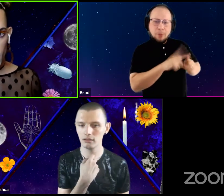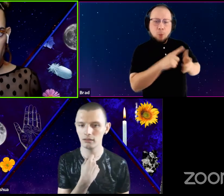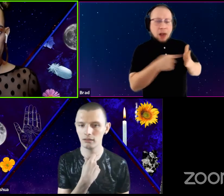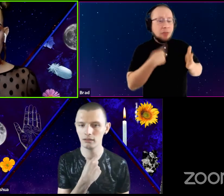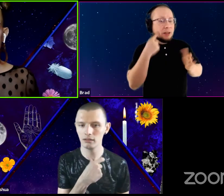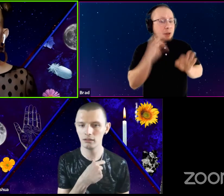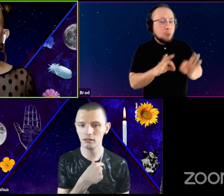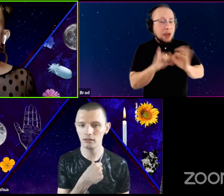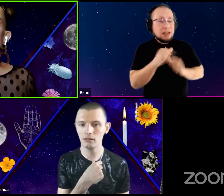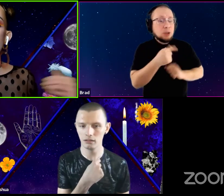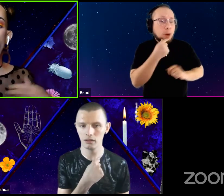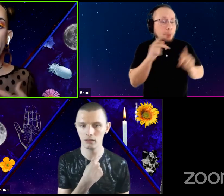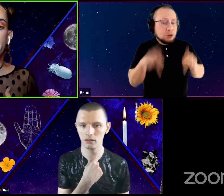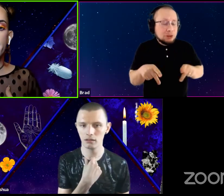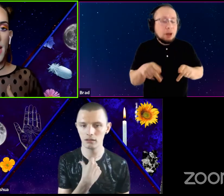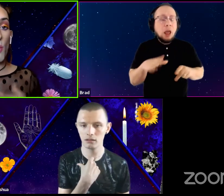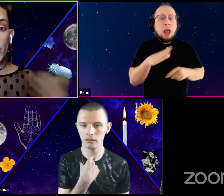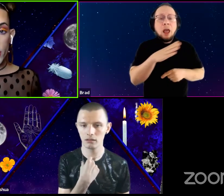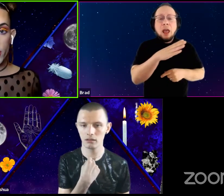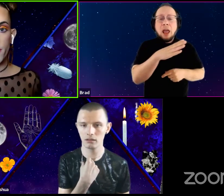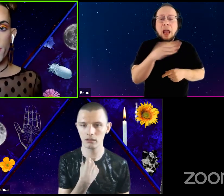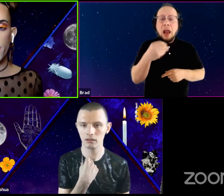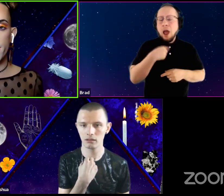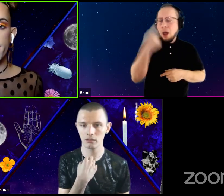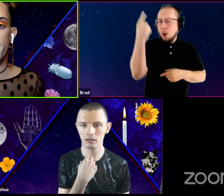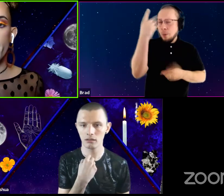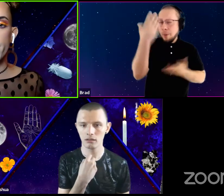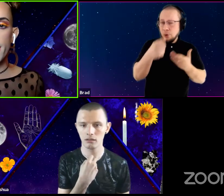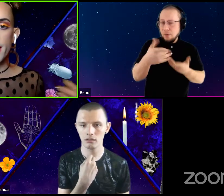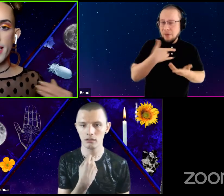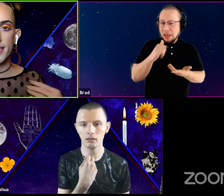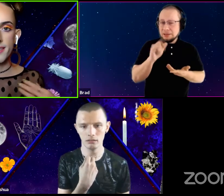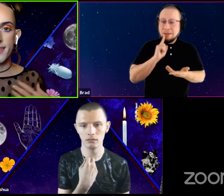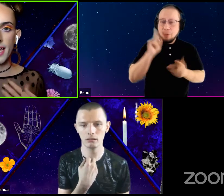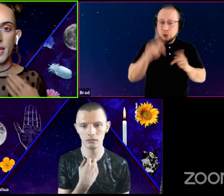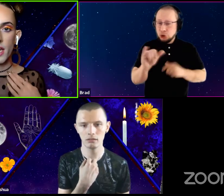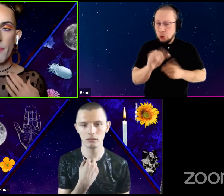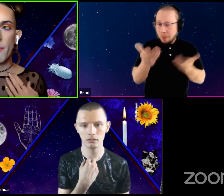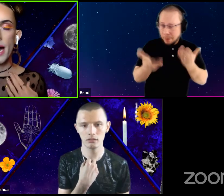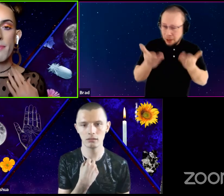as a queer person. And I wonder if you feel as a deaf person, is that my metric